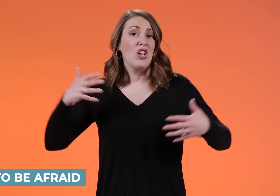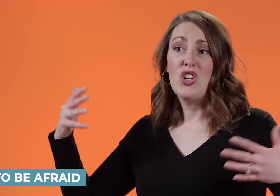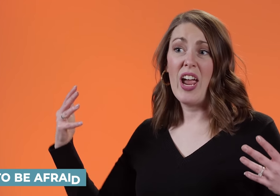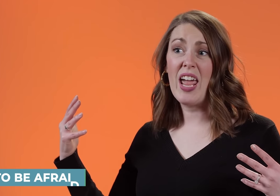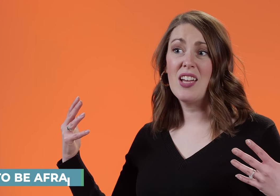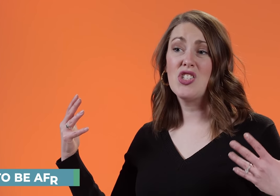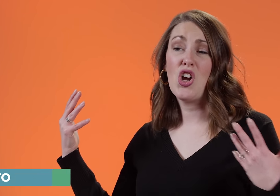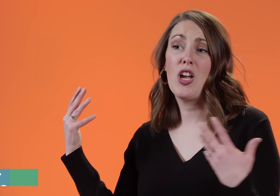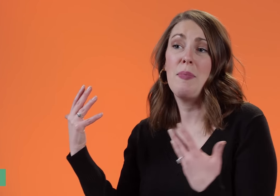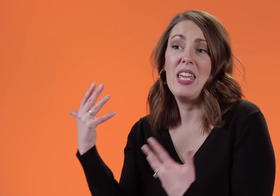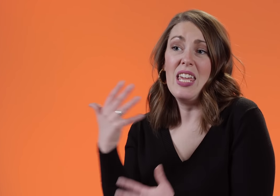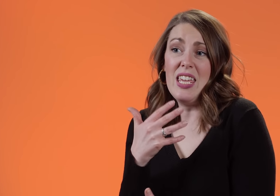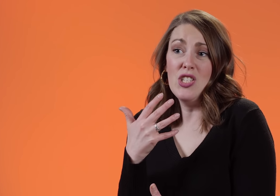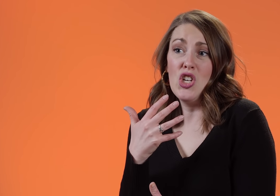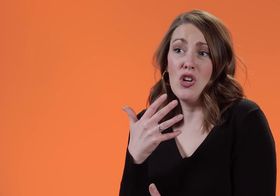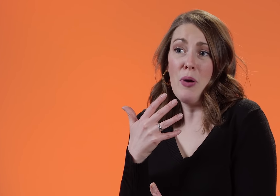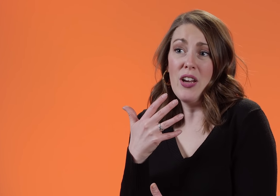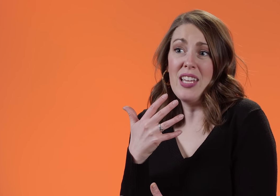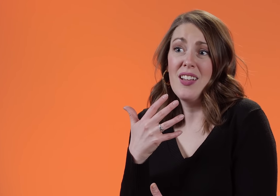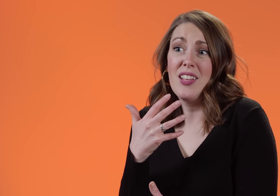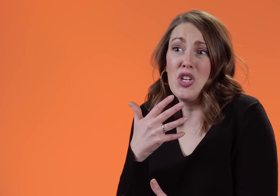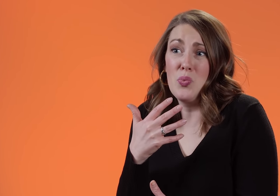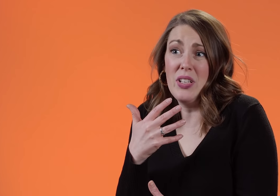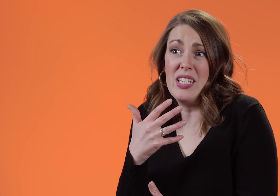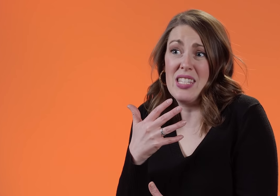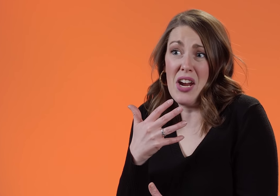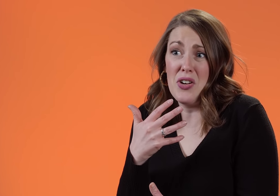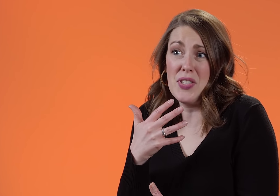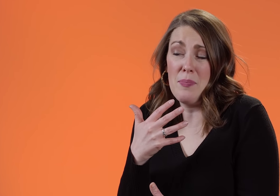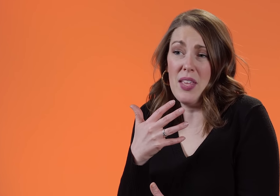Your hands are coming into your body like you're really scared of something.